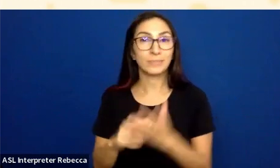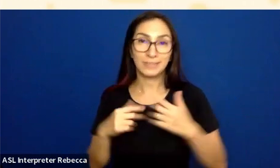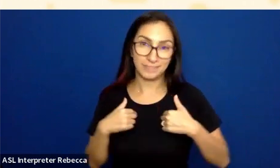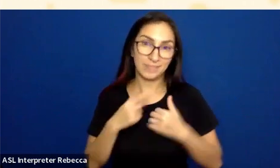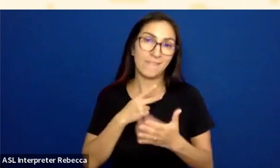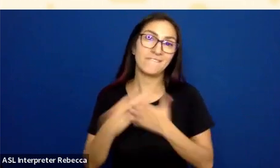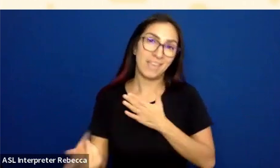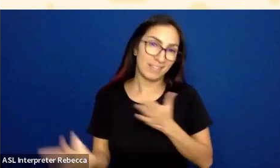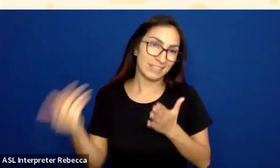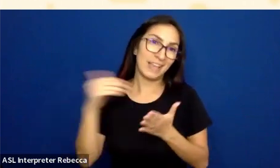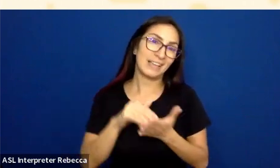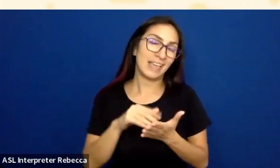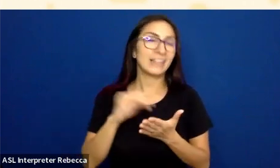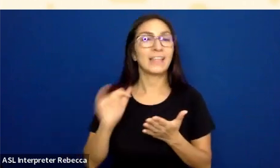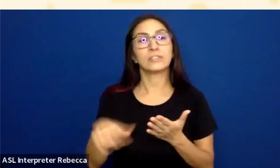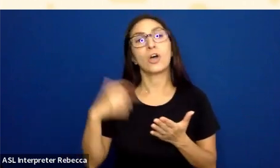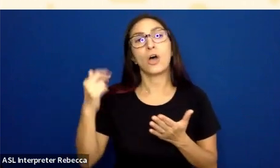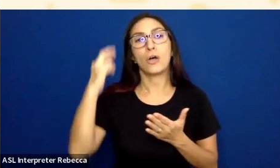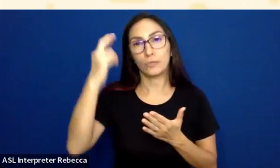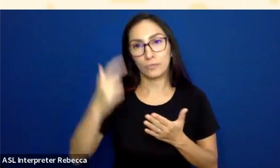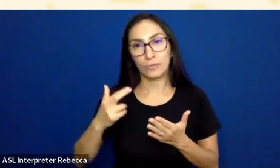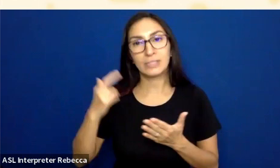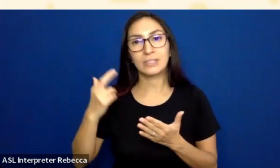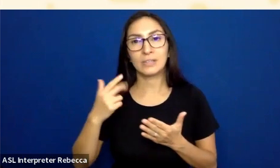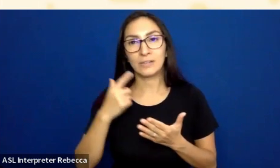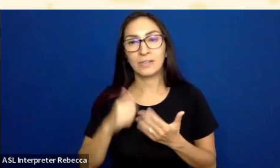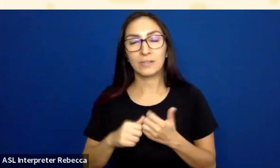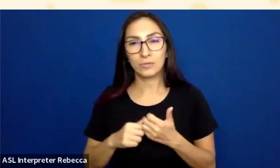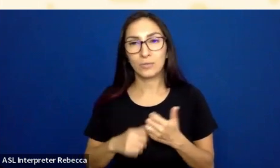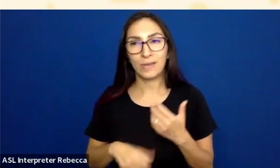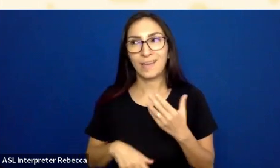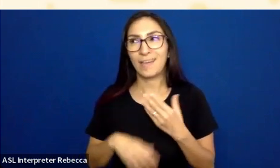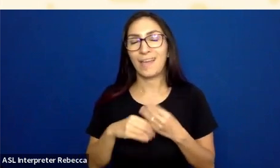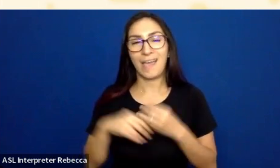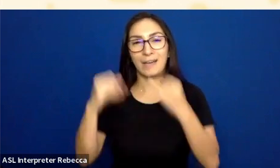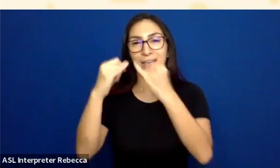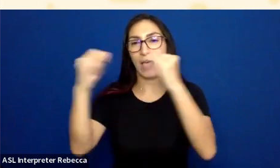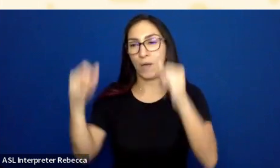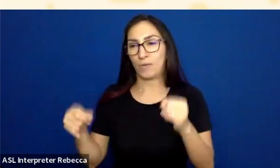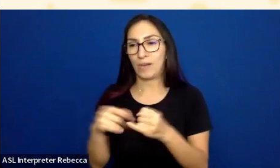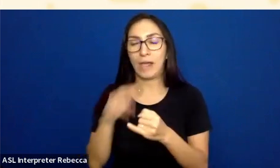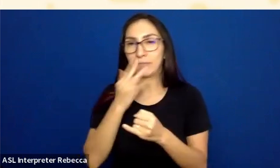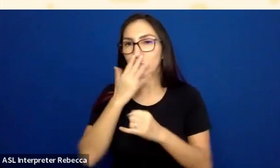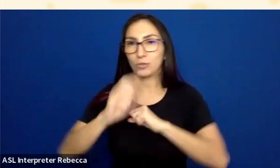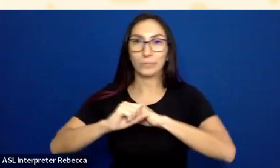That’s another reason, another plug for adding that outline. So that's that one.